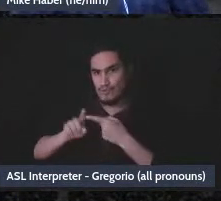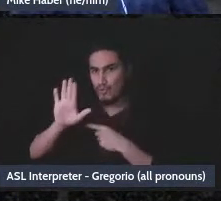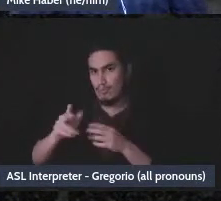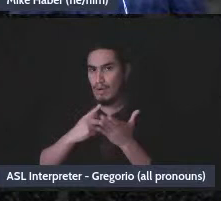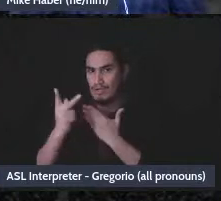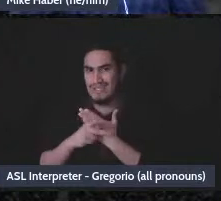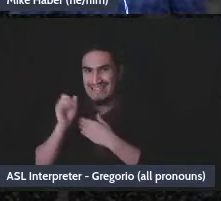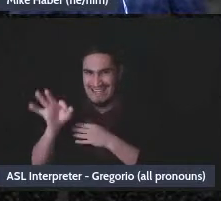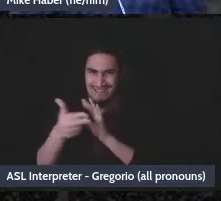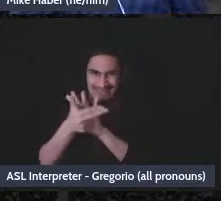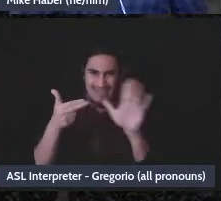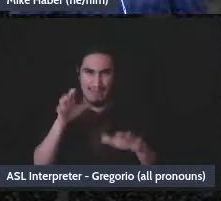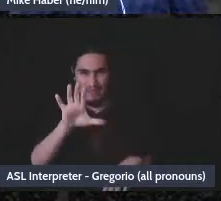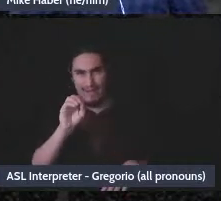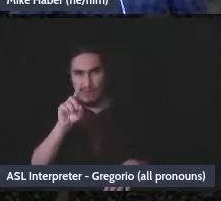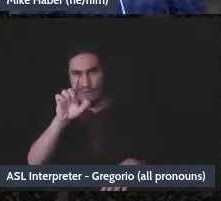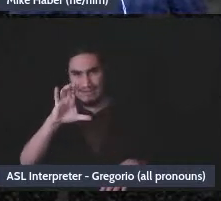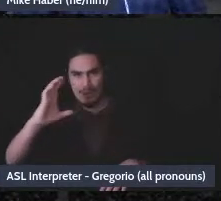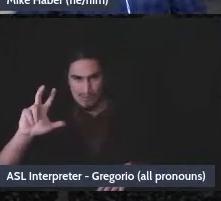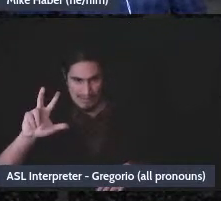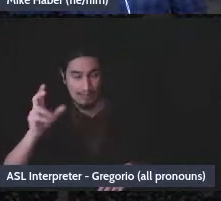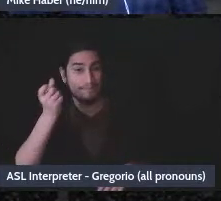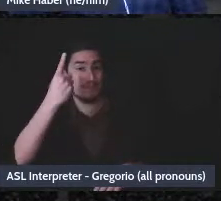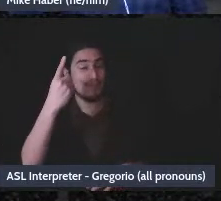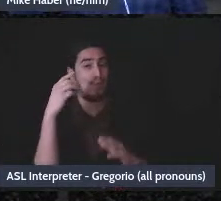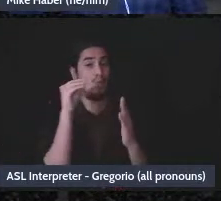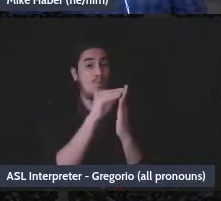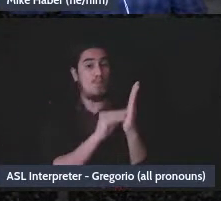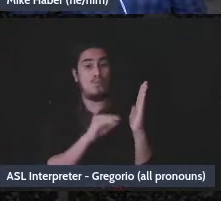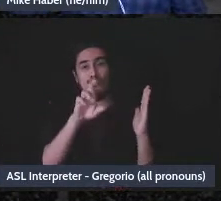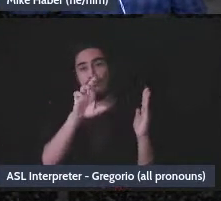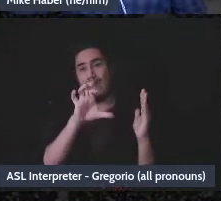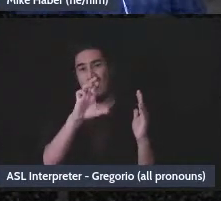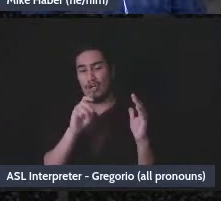You still need to do record keeping at the end of the year - what's called the 990n tax